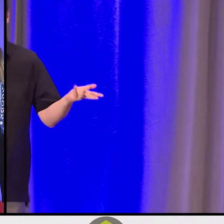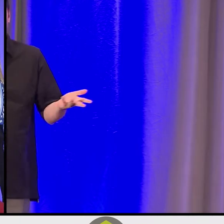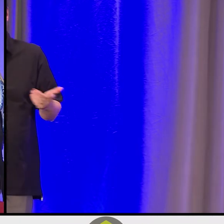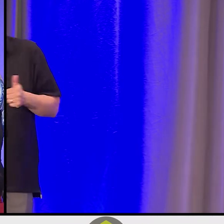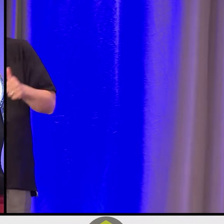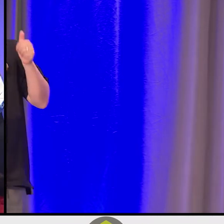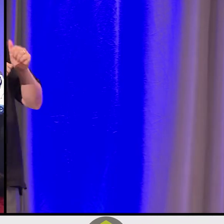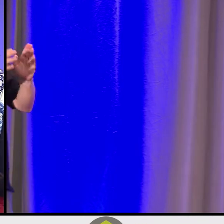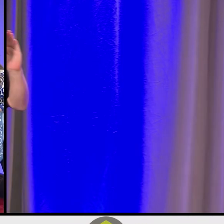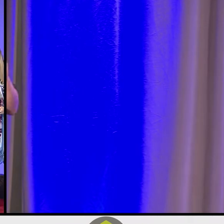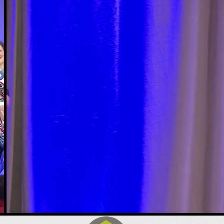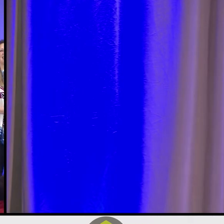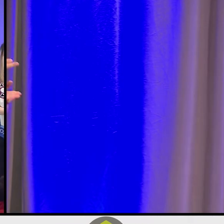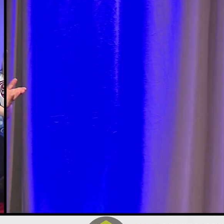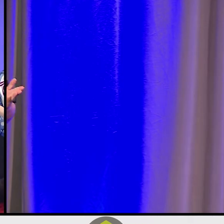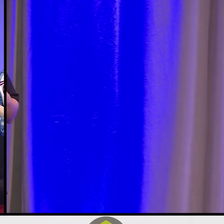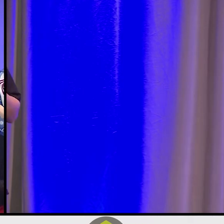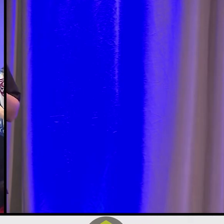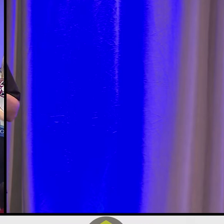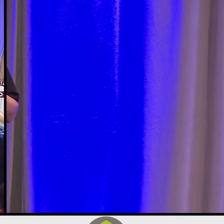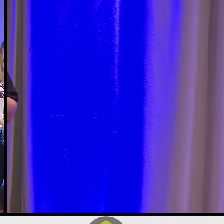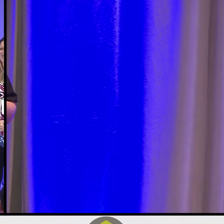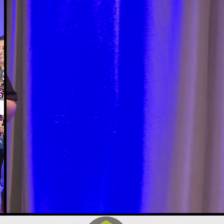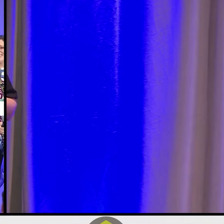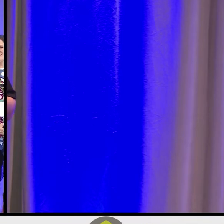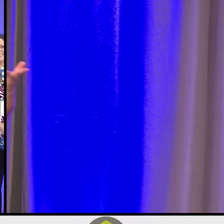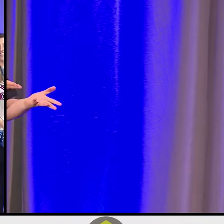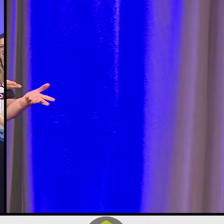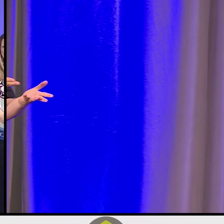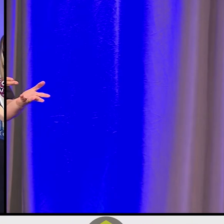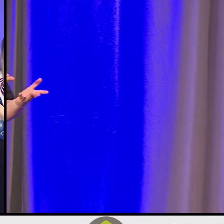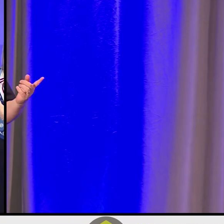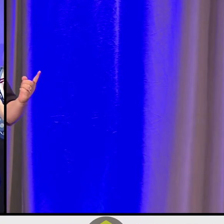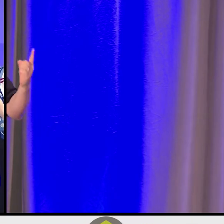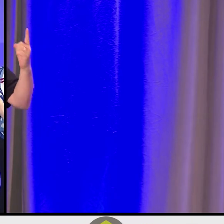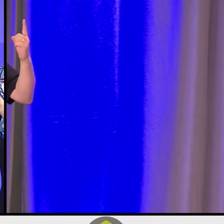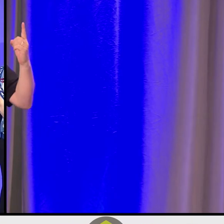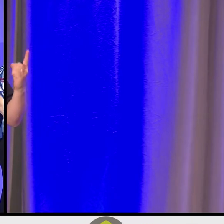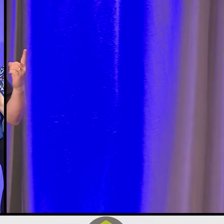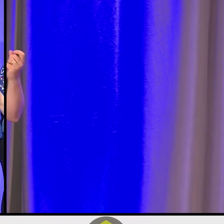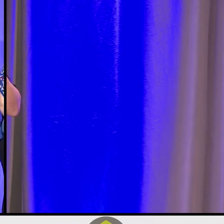I'm so happy I see you and be alive, supporting and contributing to the spirit of each other.